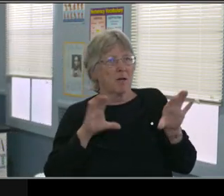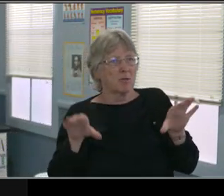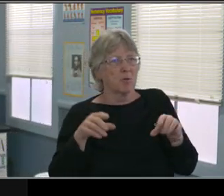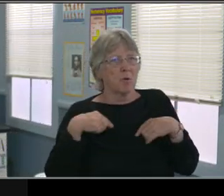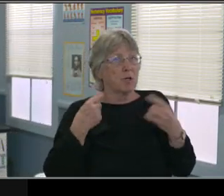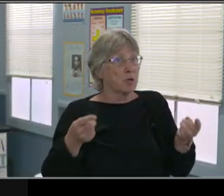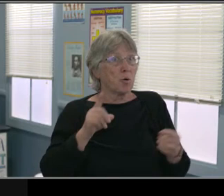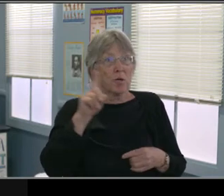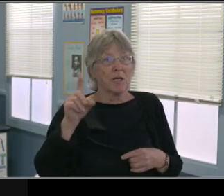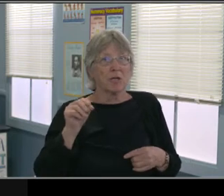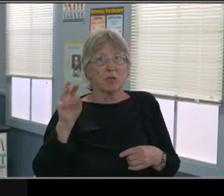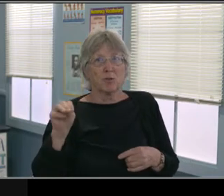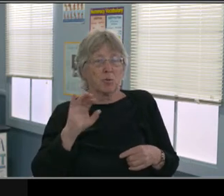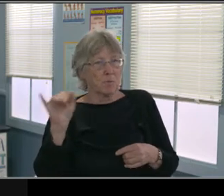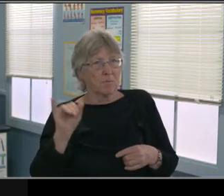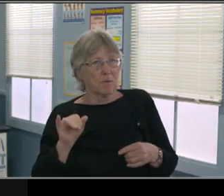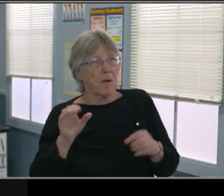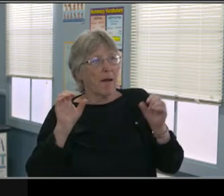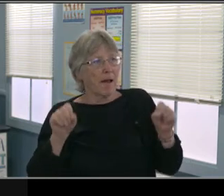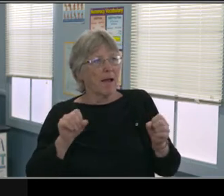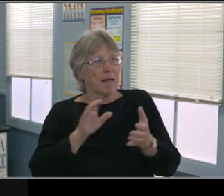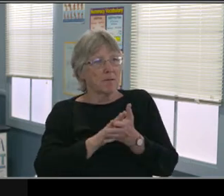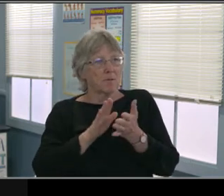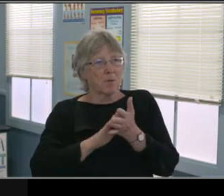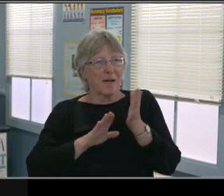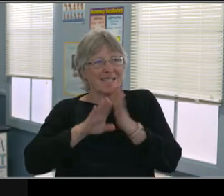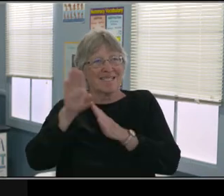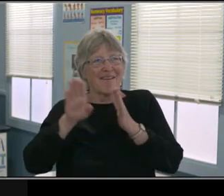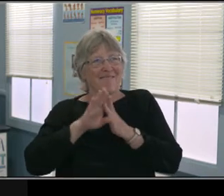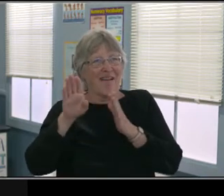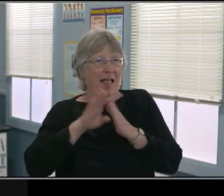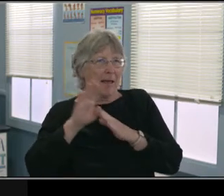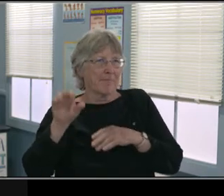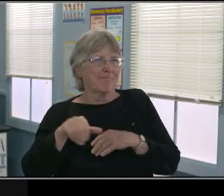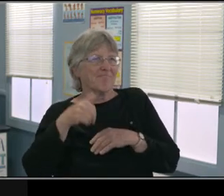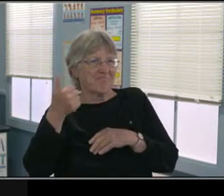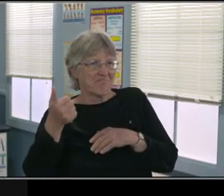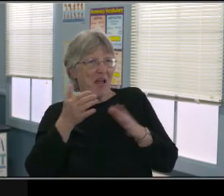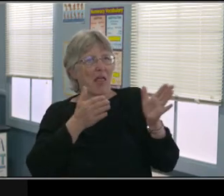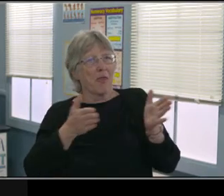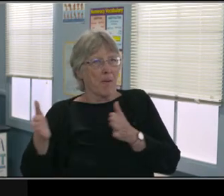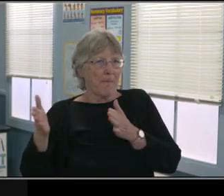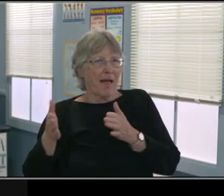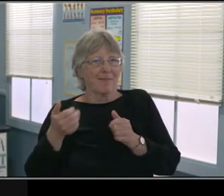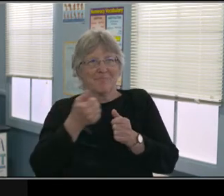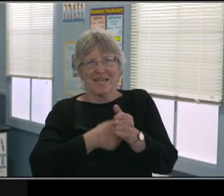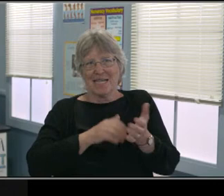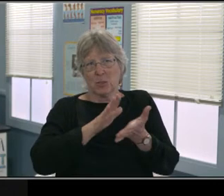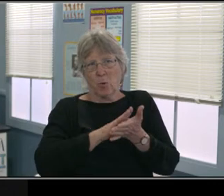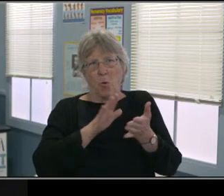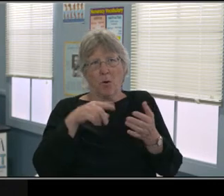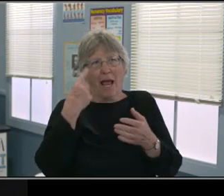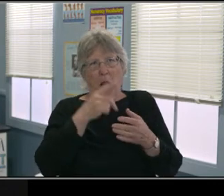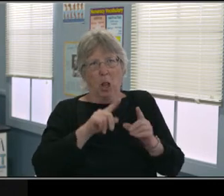I'm not trying to add any conflict here because I know we have educators, administrators and parents in the room,